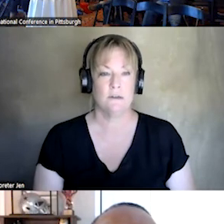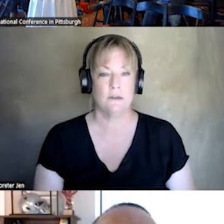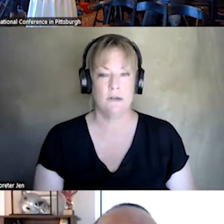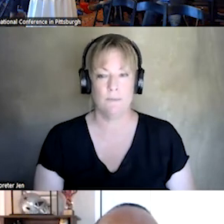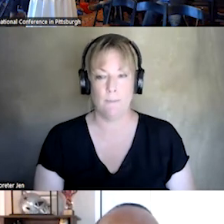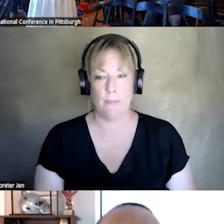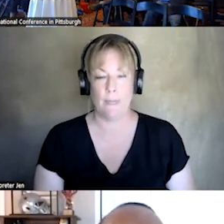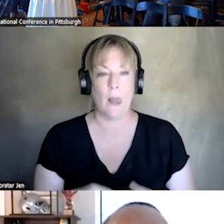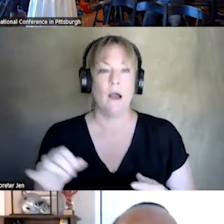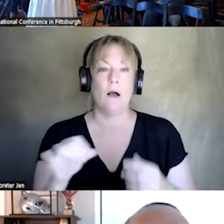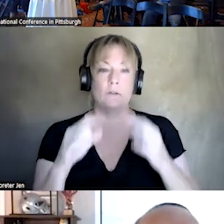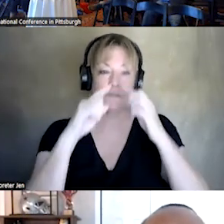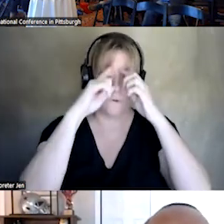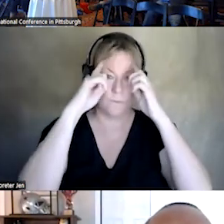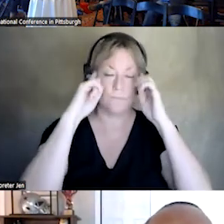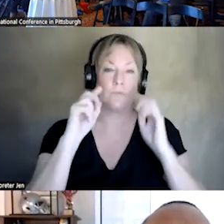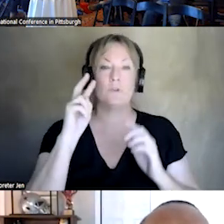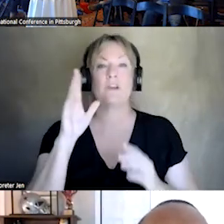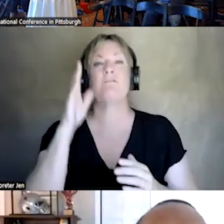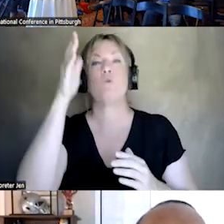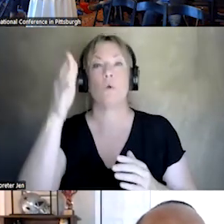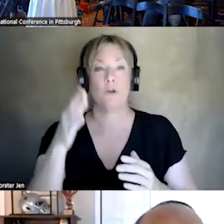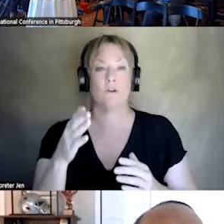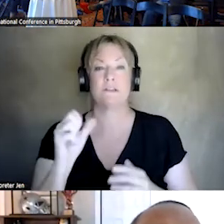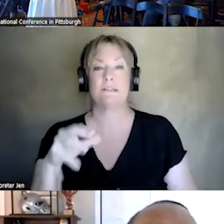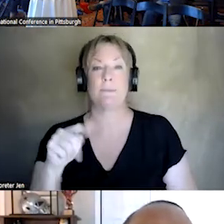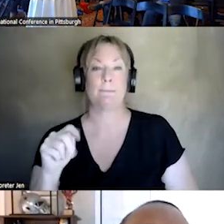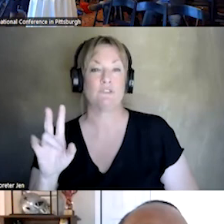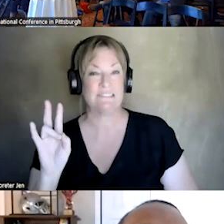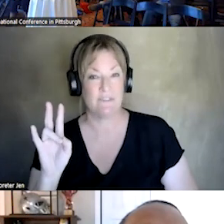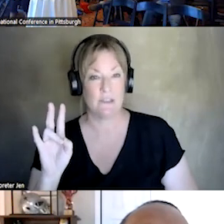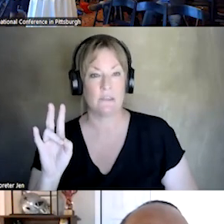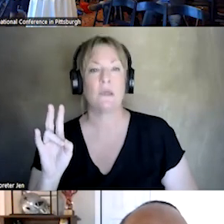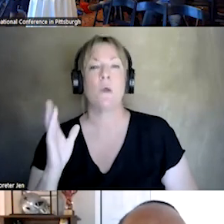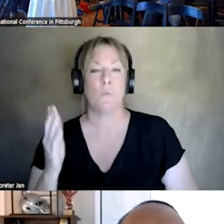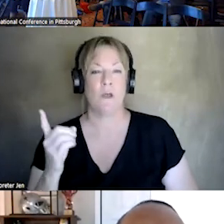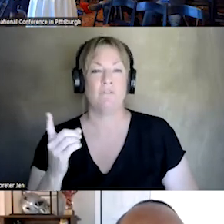AND THEN ALSO LOOKING FORWARD. TO, TO COMING ON SEPTEMBER 7th. WE WILL HAVE, DR. DAVE JOBES AND